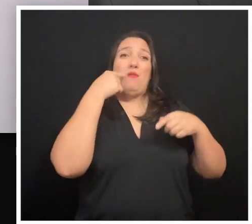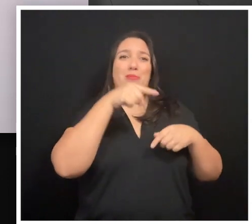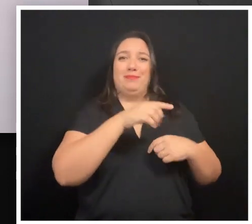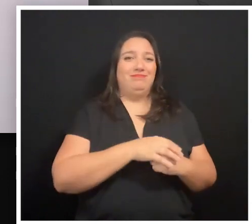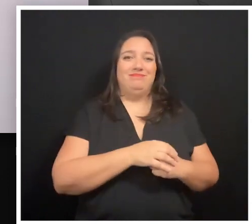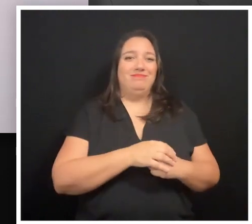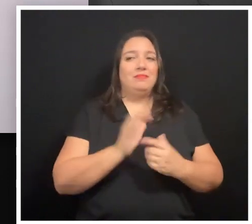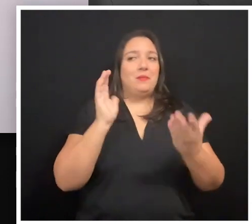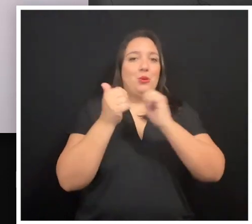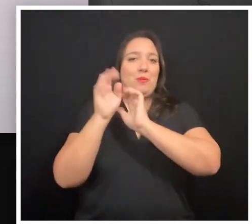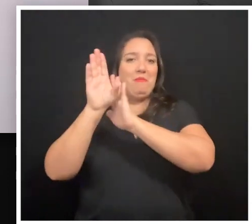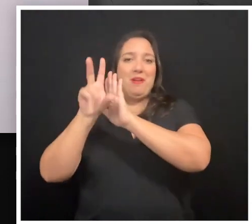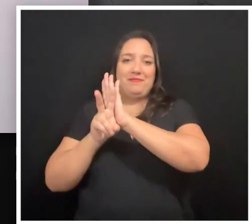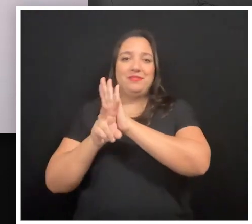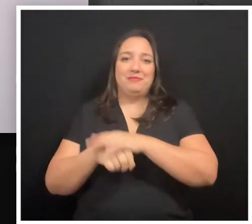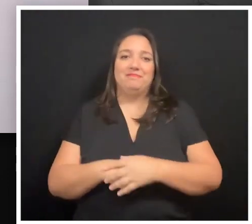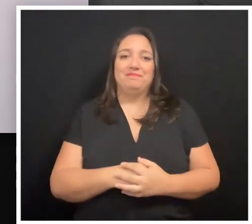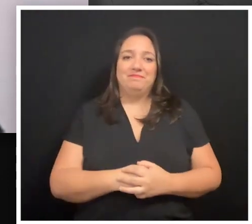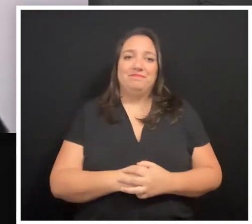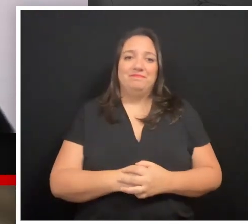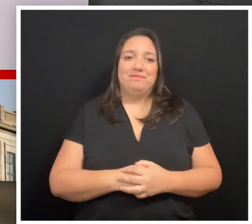from Matamoros than I do from Brownsville.